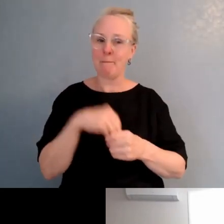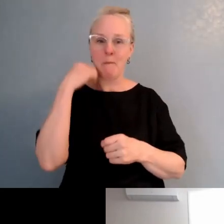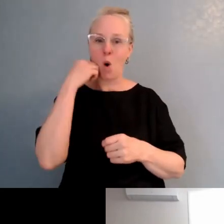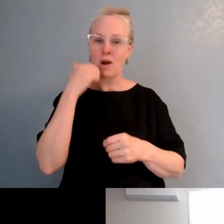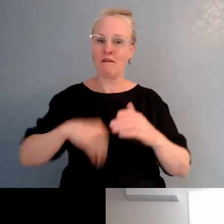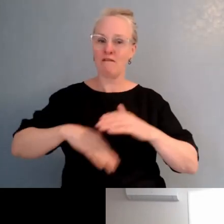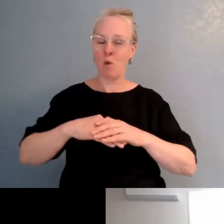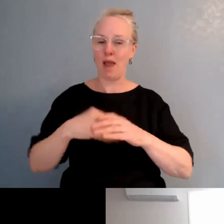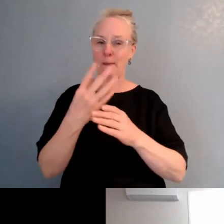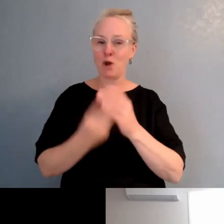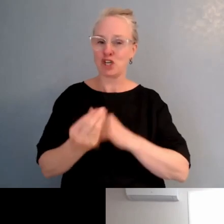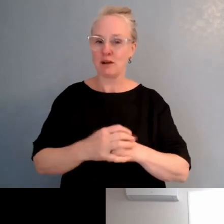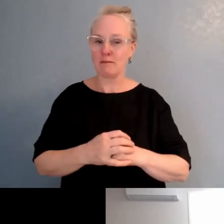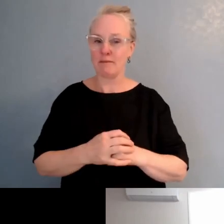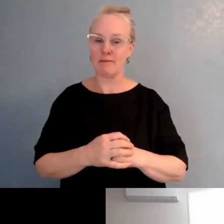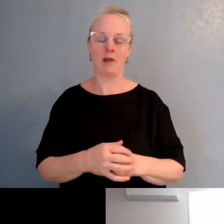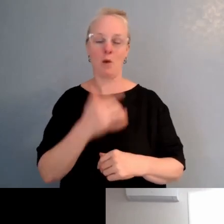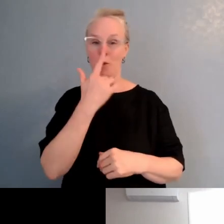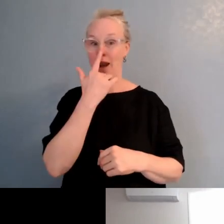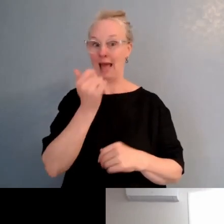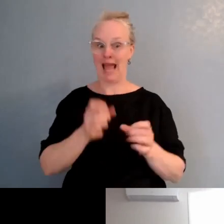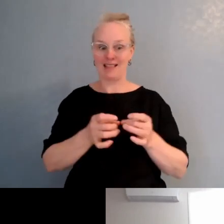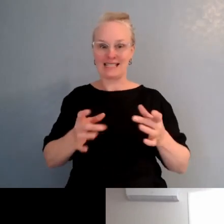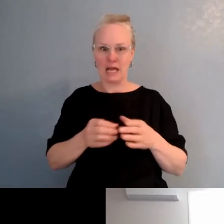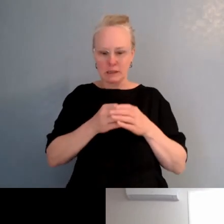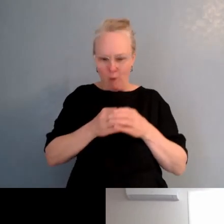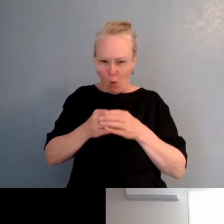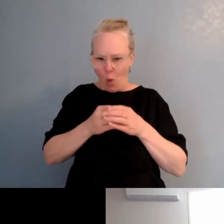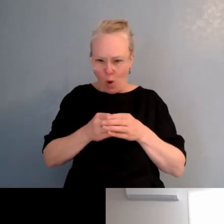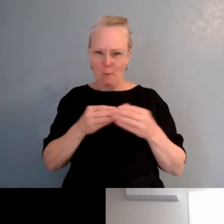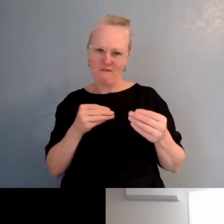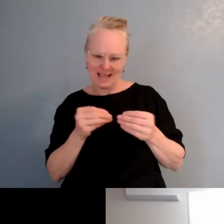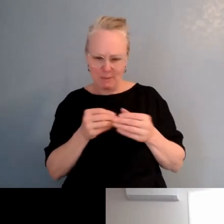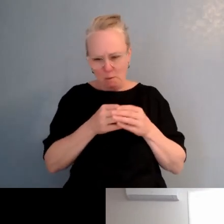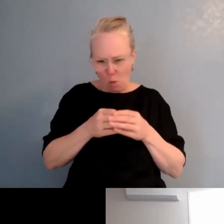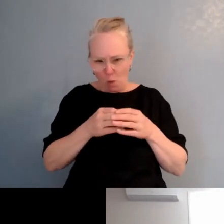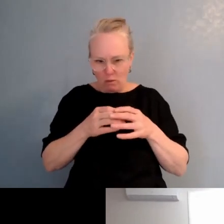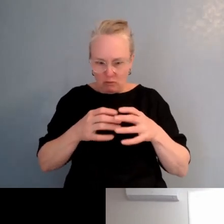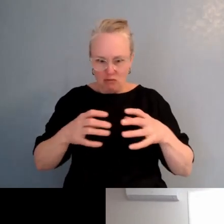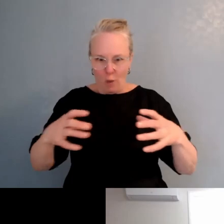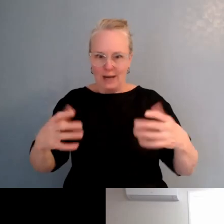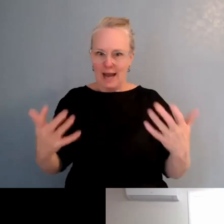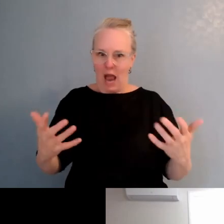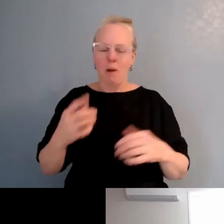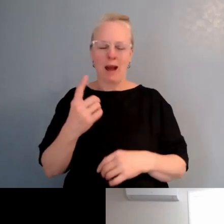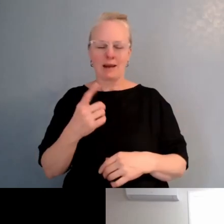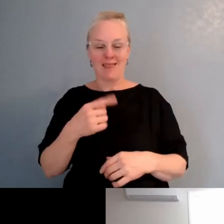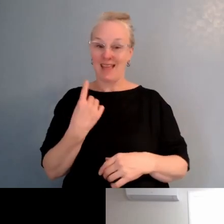'cause we started with quite small numbers, and I suppose we're more maneuverable. But again, it was just around those types of things and developing those relationships